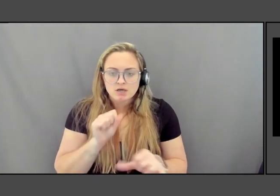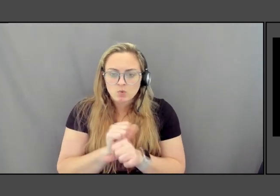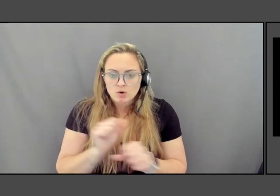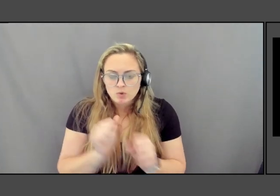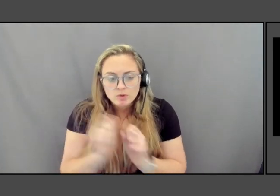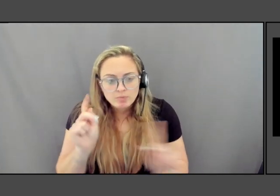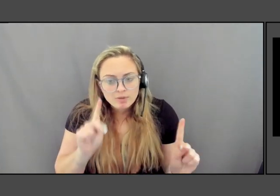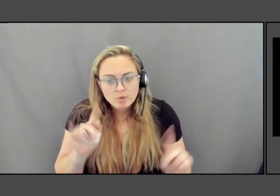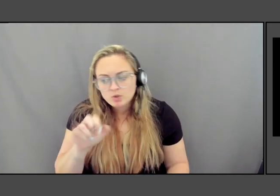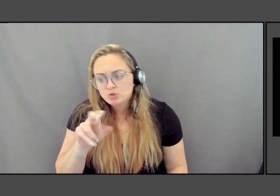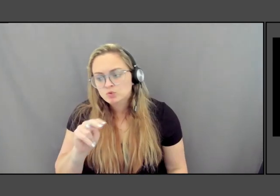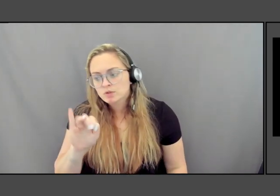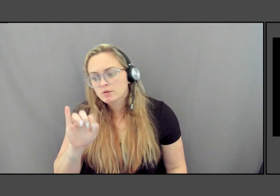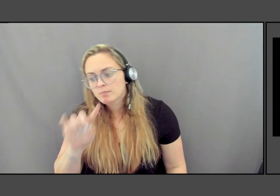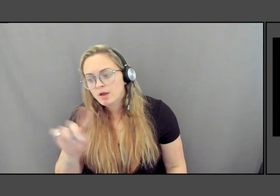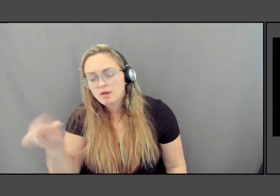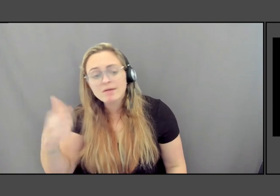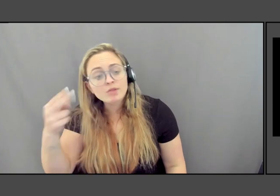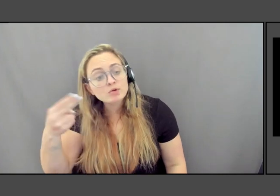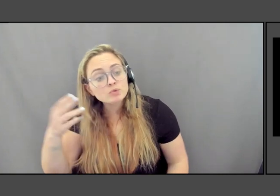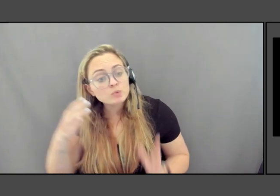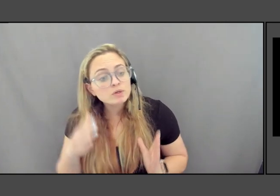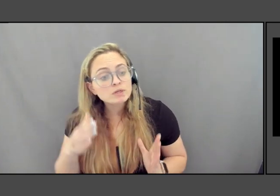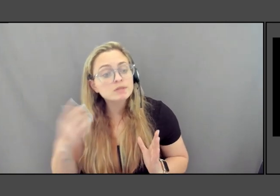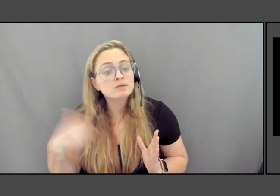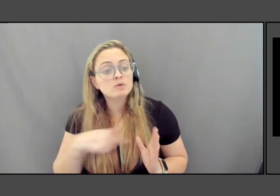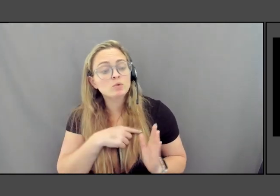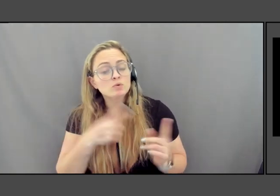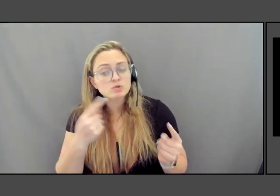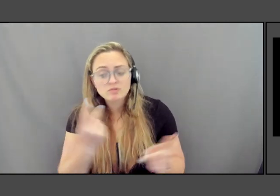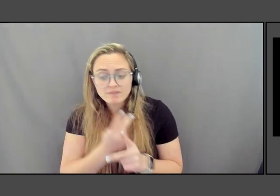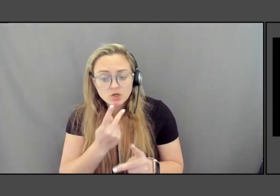other historians, and we were trying to figure out how many ways can